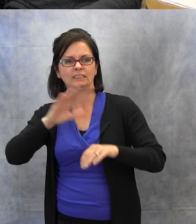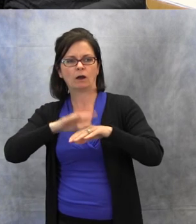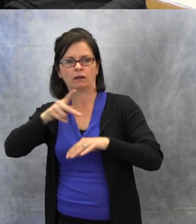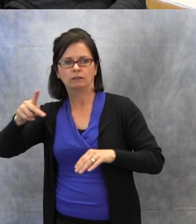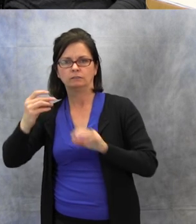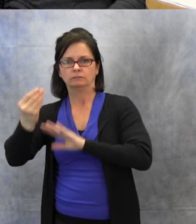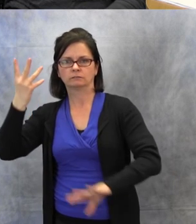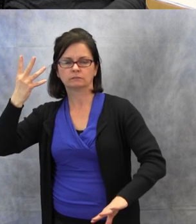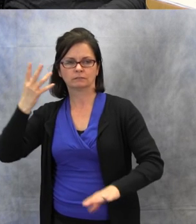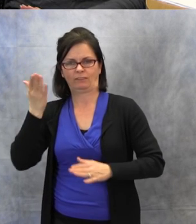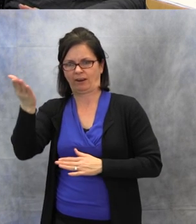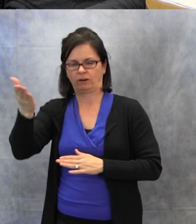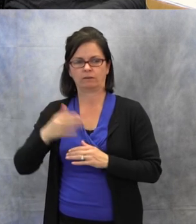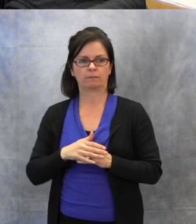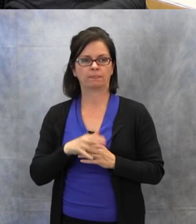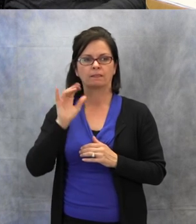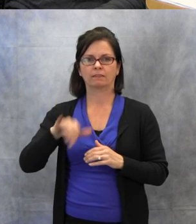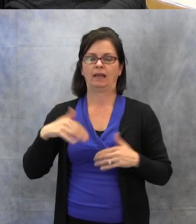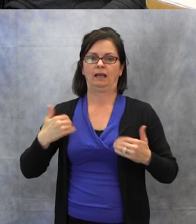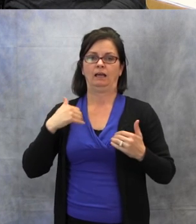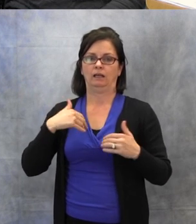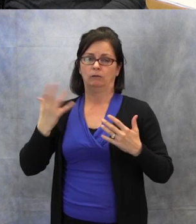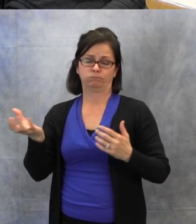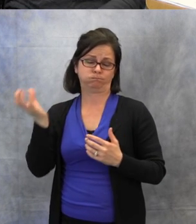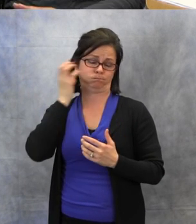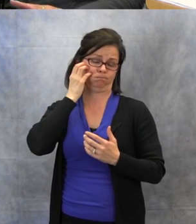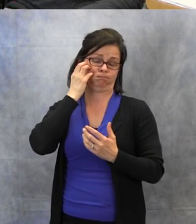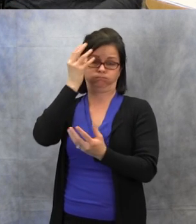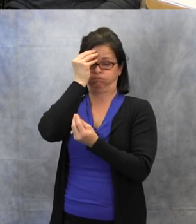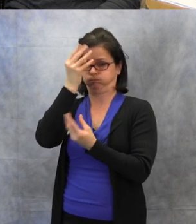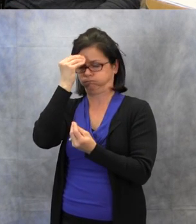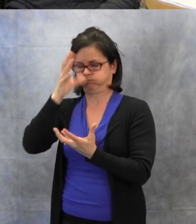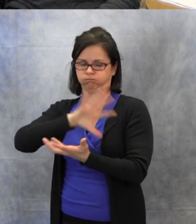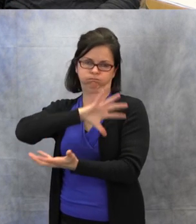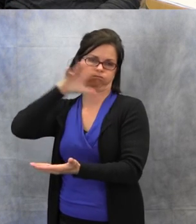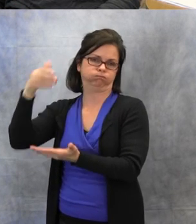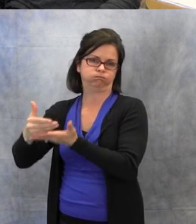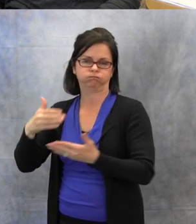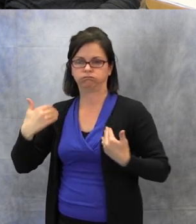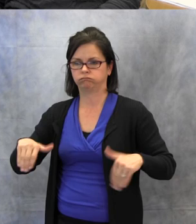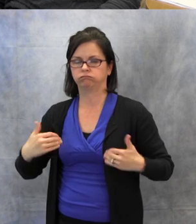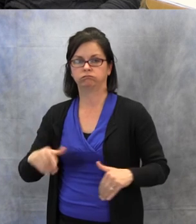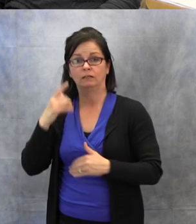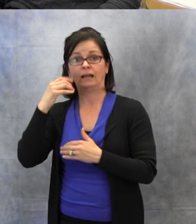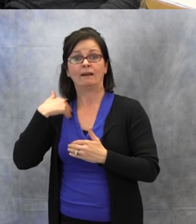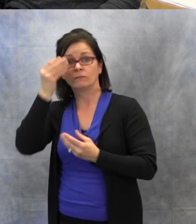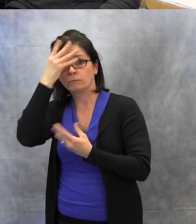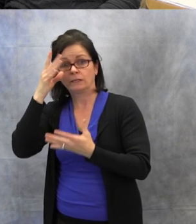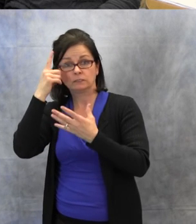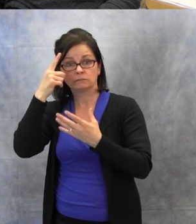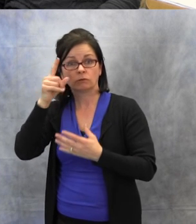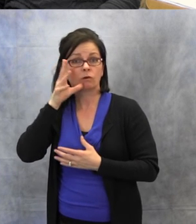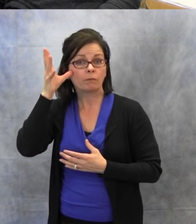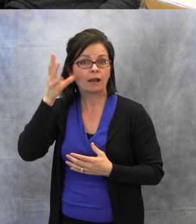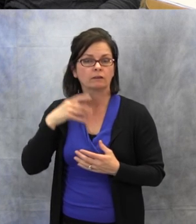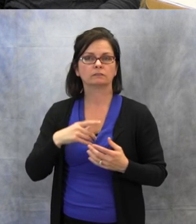for parents, for professionals. They have lots of products that you can purchase.